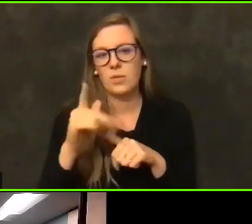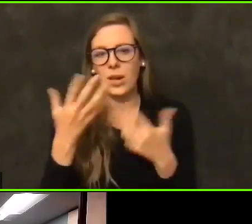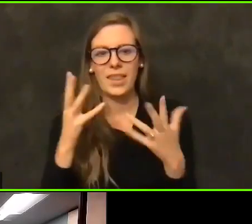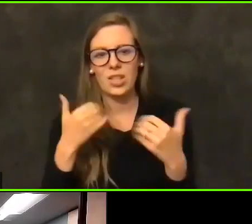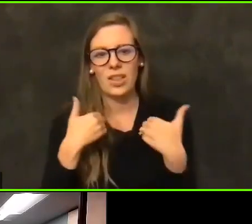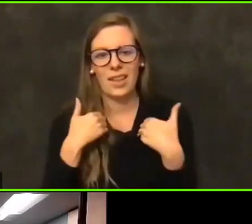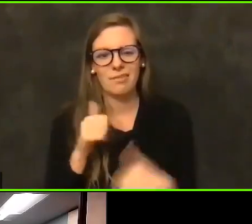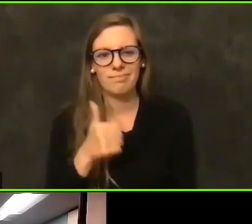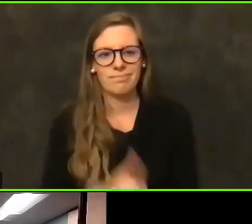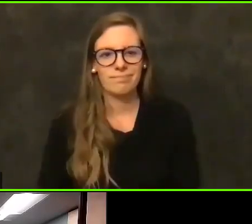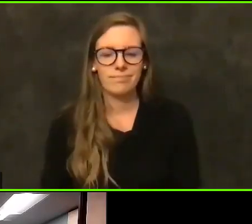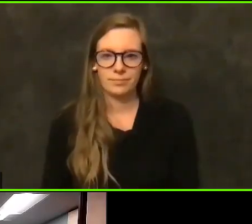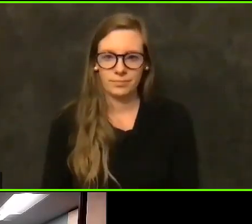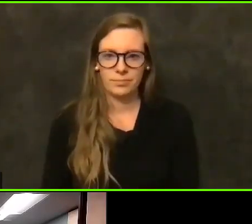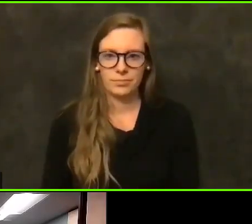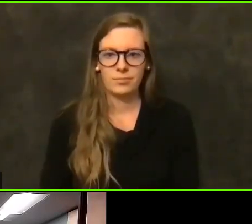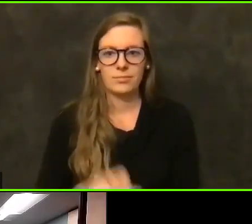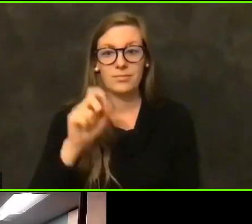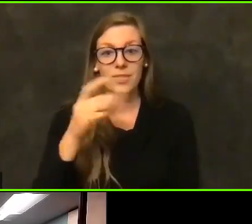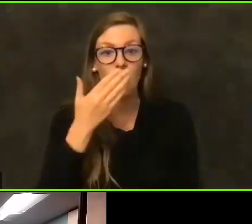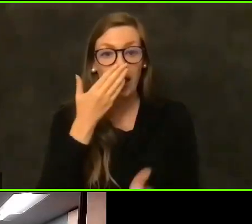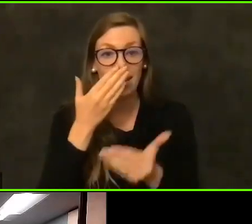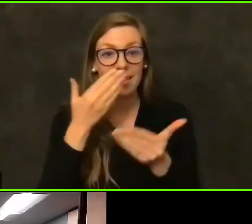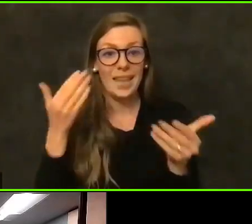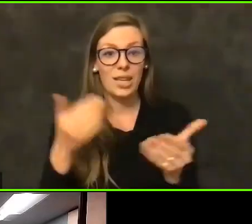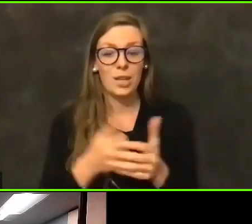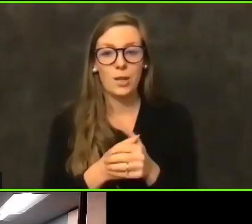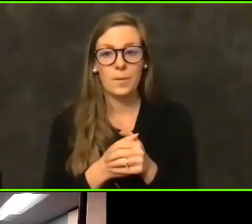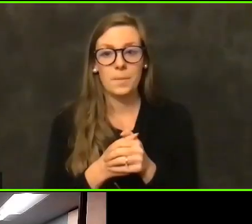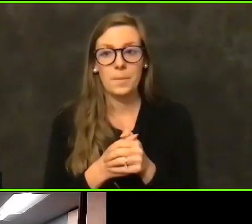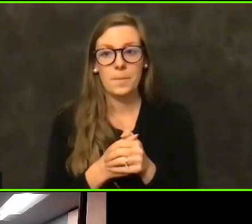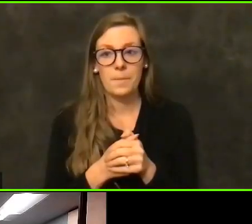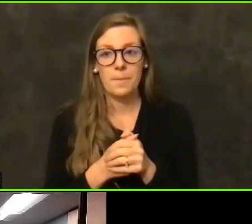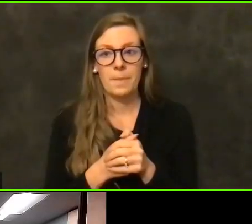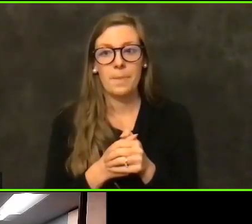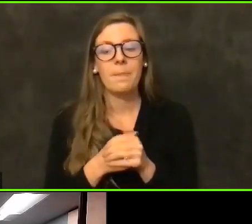OK, thank you. We have this is a great conversation,